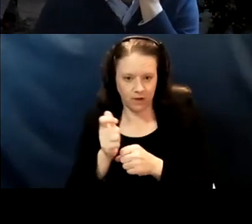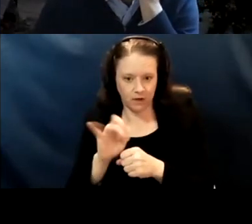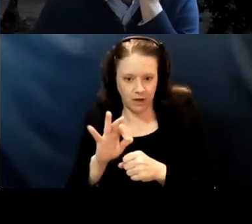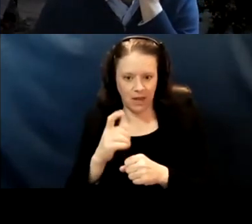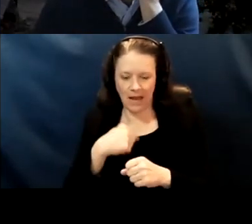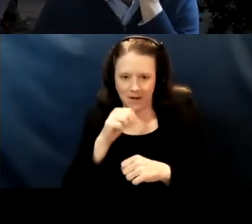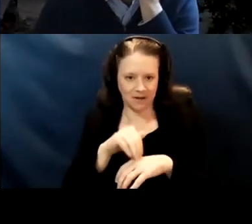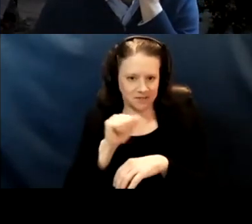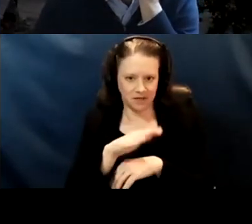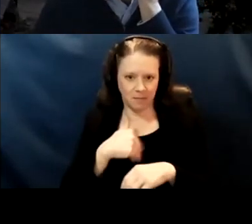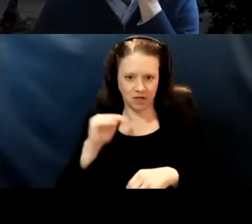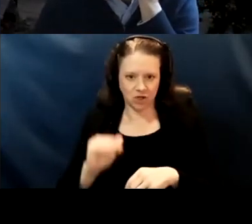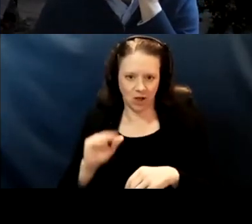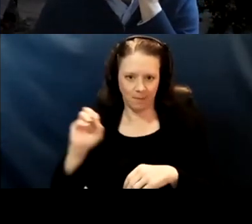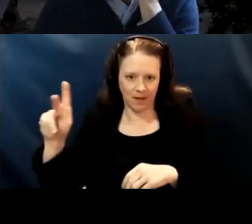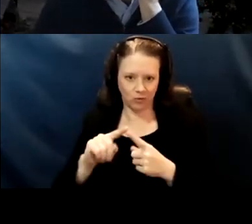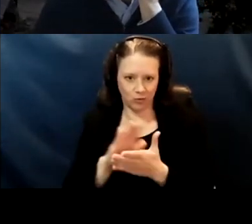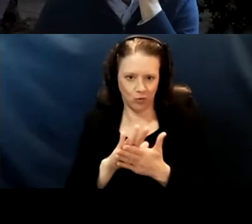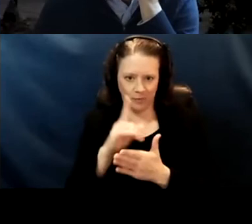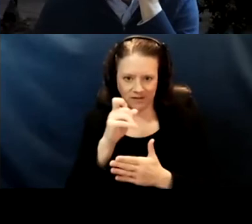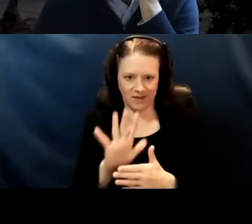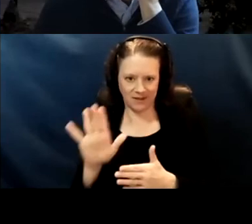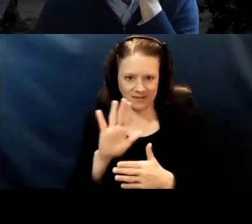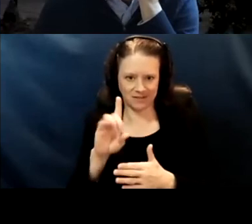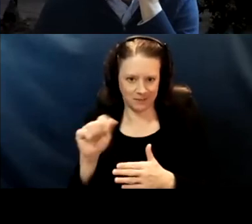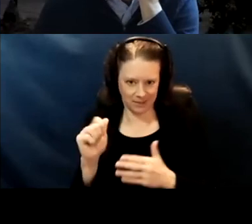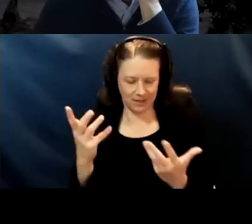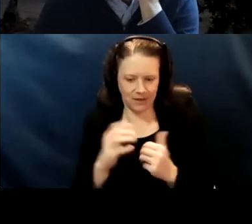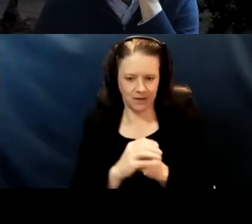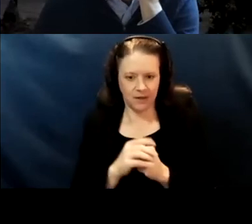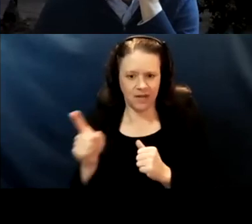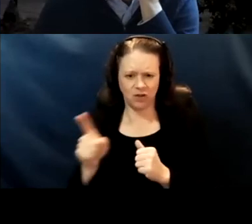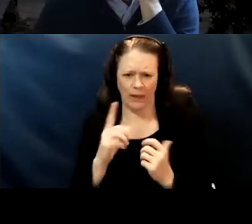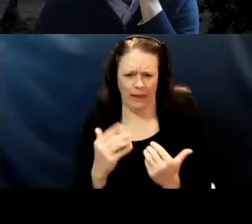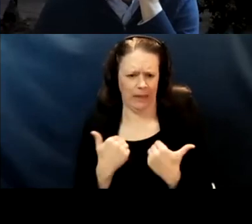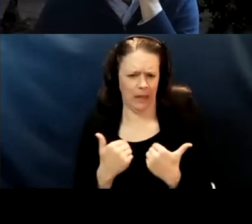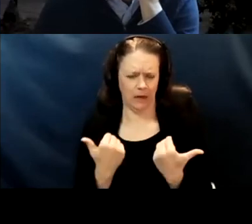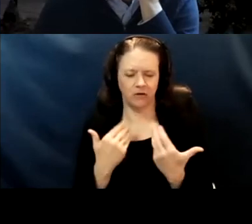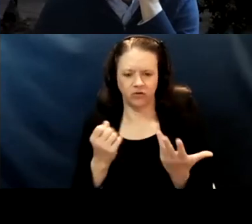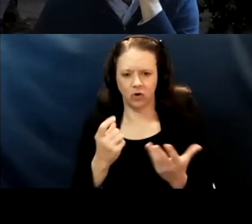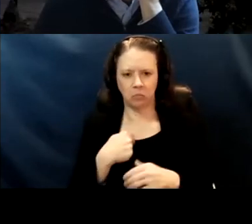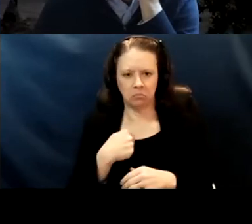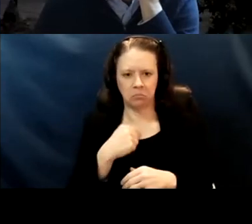to school because of his disability. And he's very young. So I don't anticipate that kids